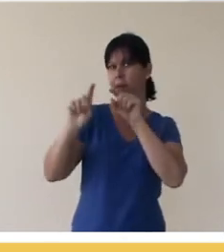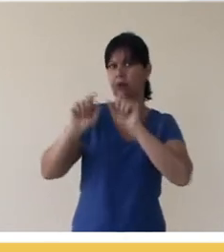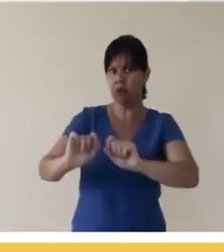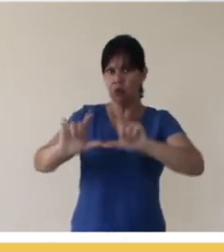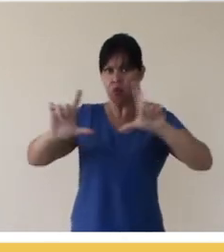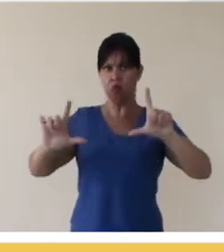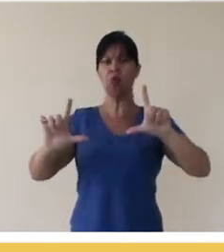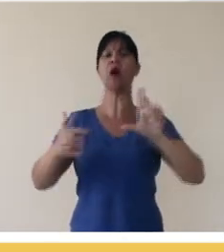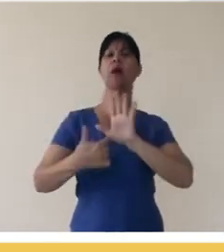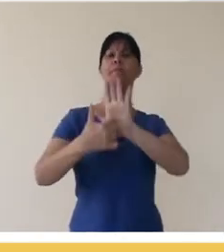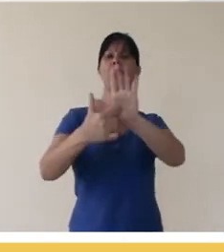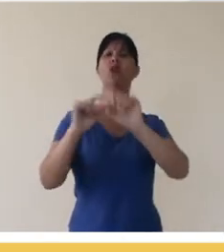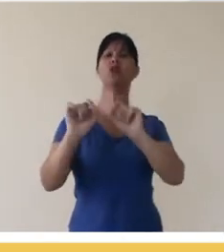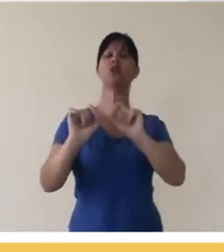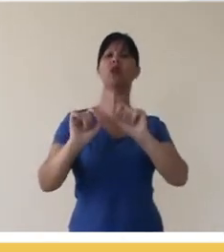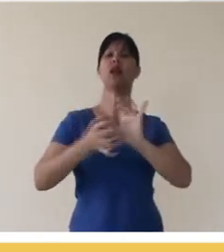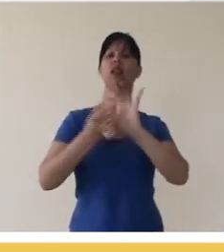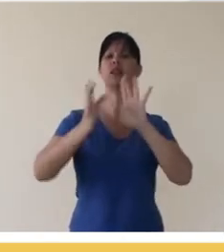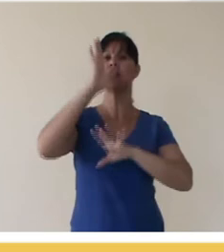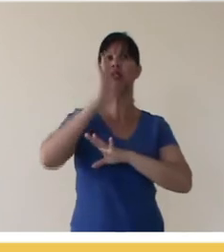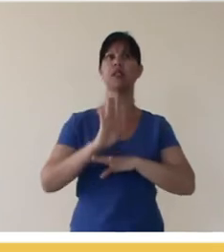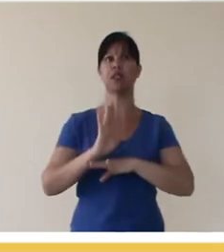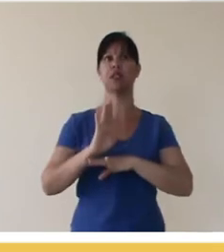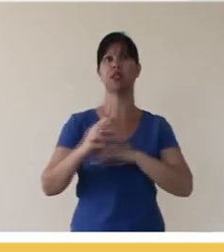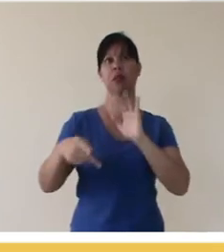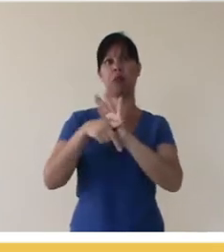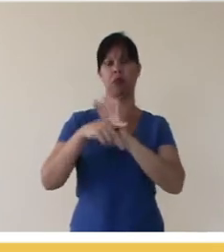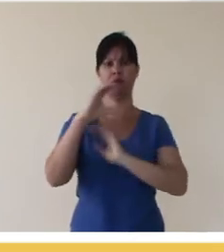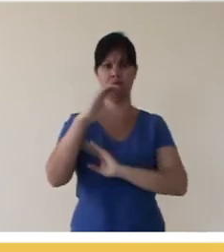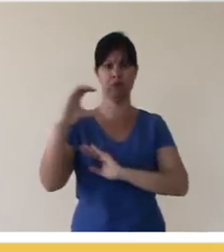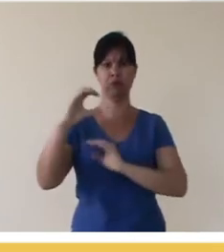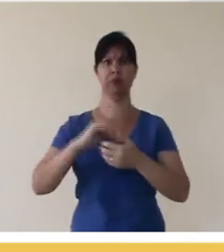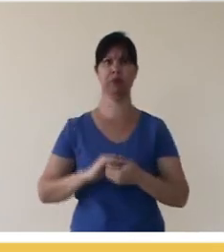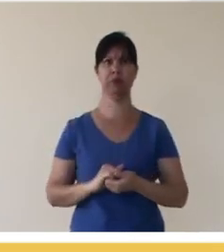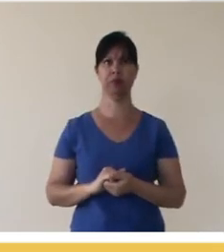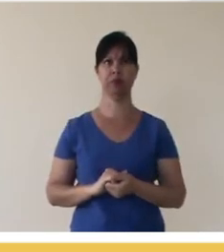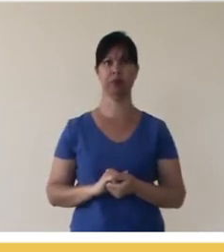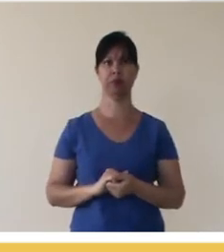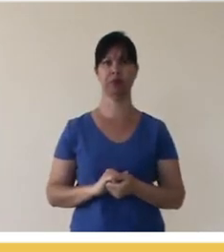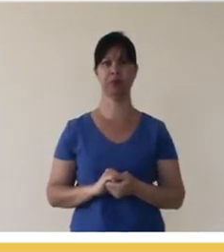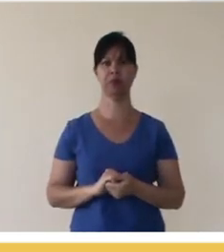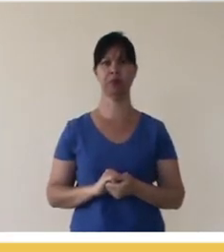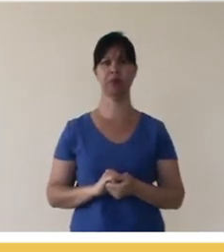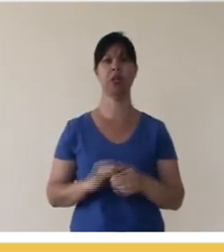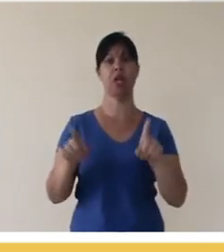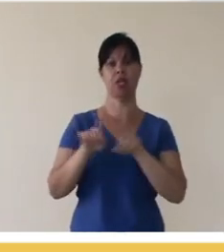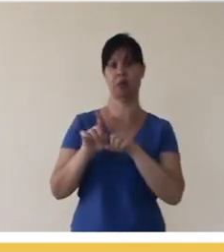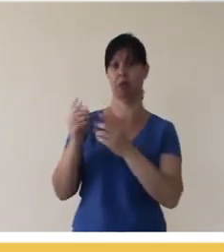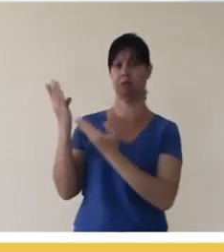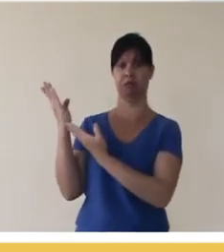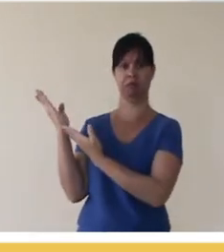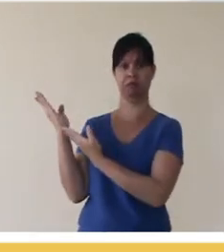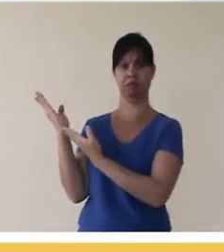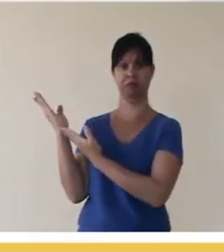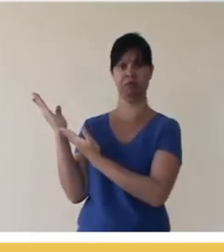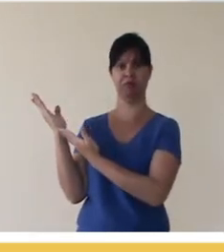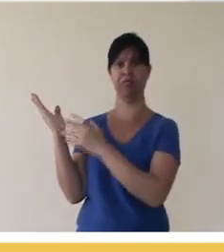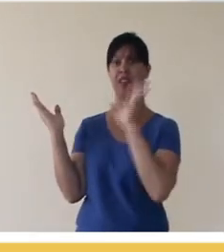"Some rights reserved", and it will give you the license, which in this case, is an Attribution License. We mentioned Wikimedia Commons as